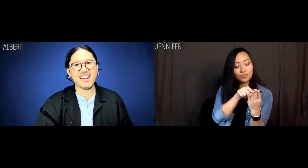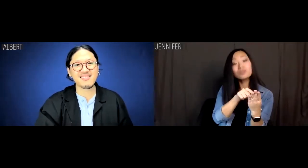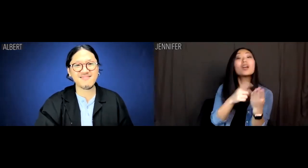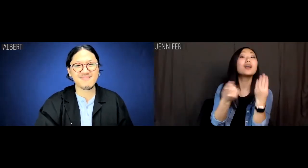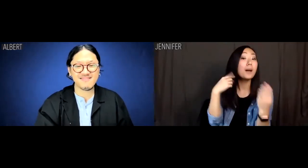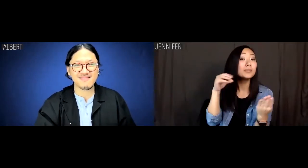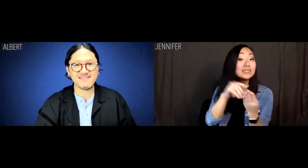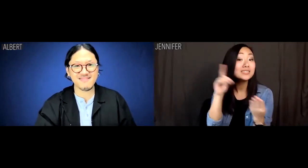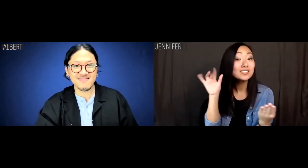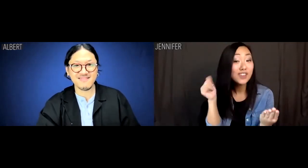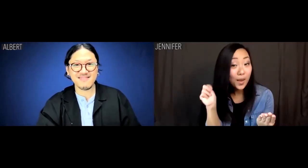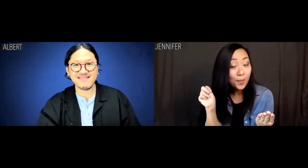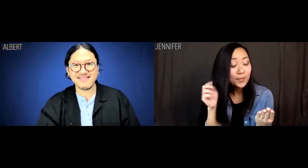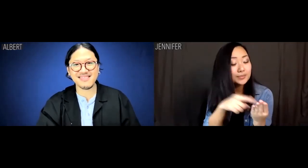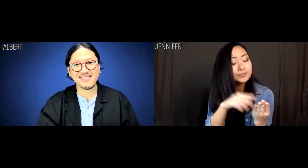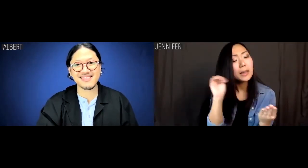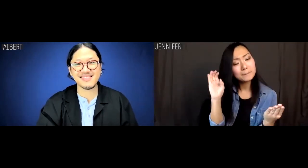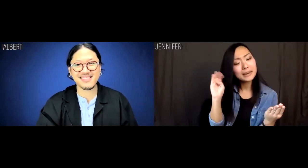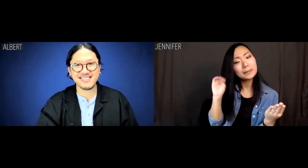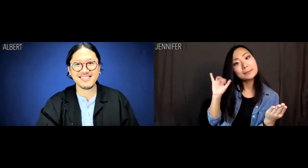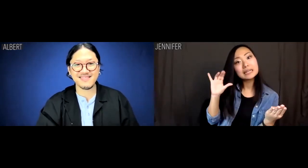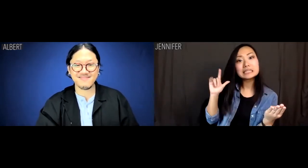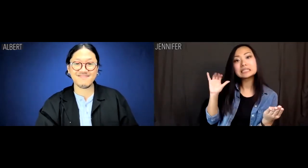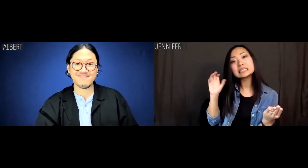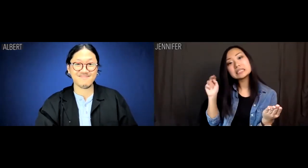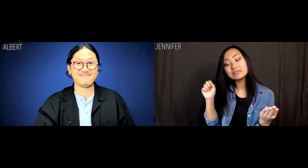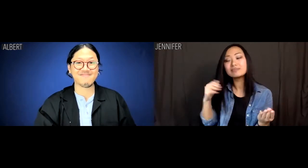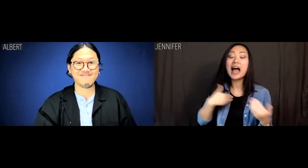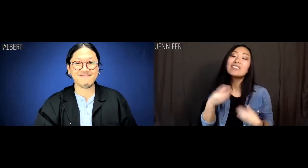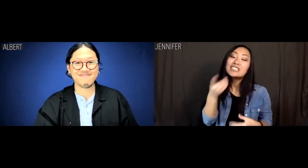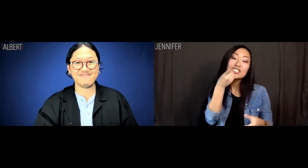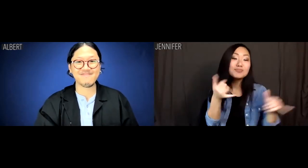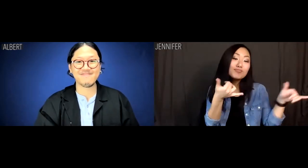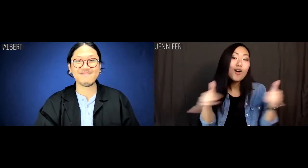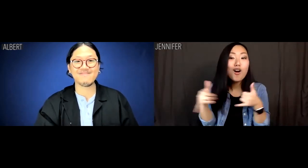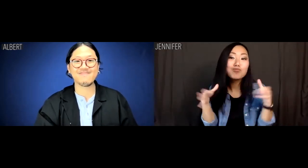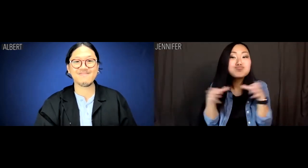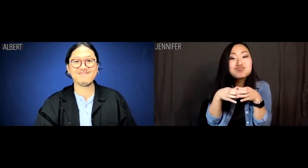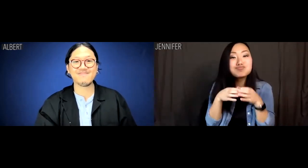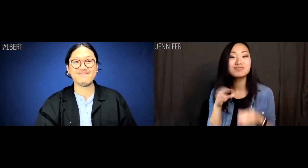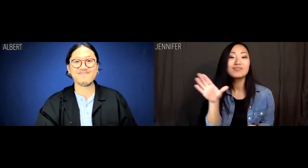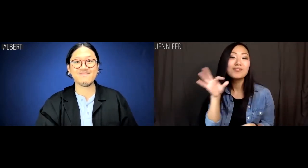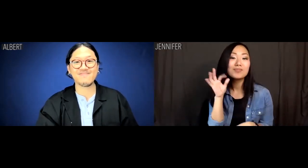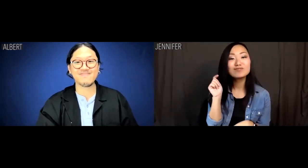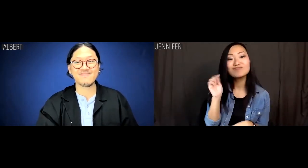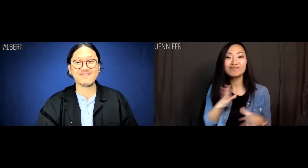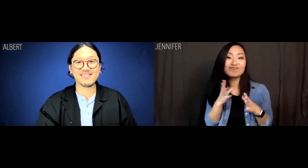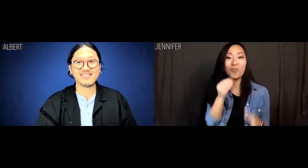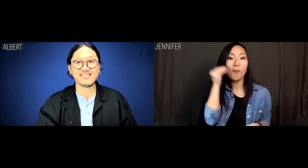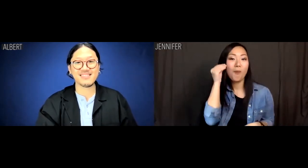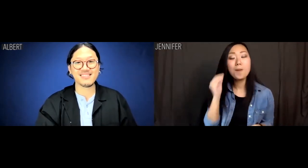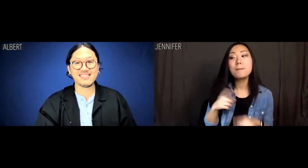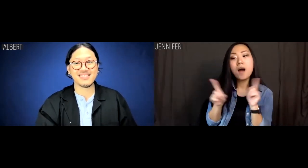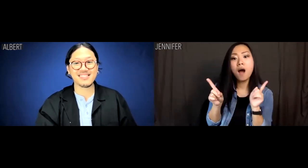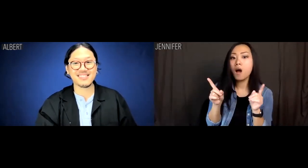Coming in January. The McMillicents are having a dinner party in their Tribeca loft,